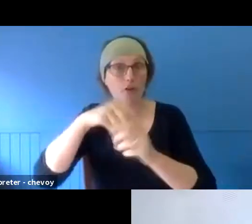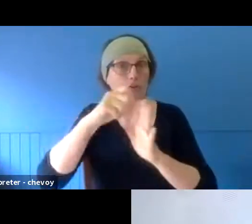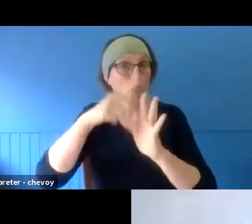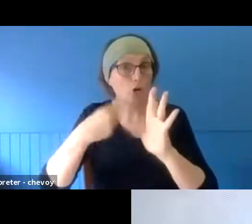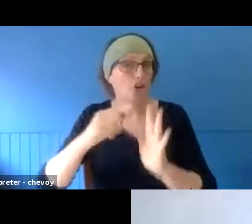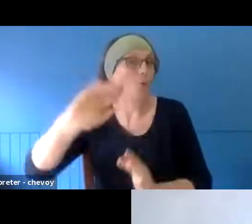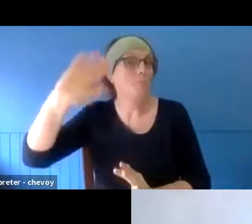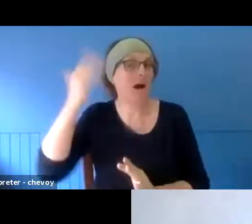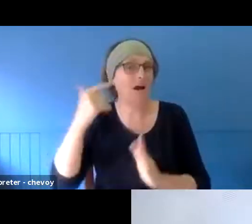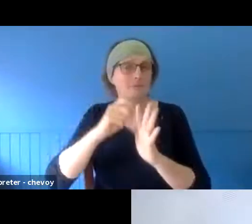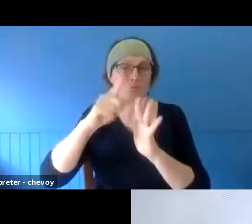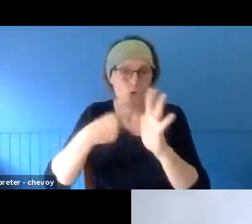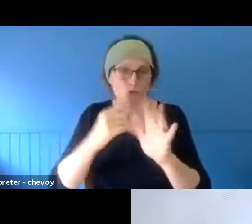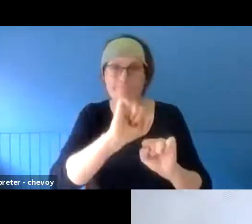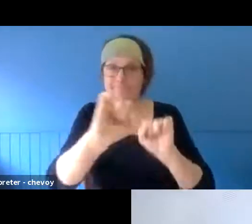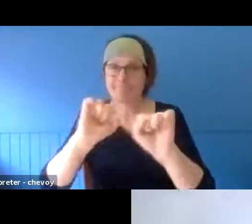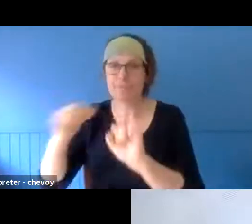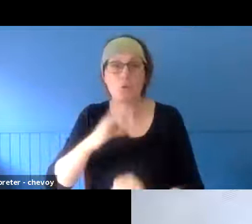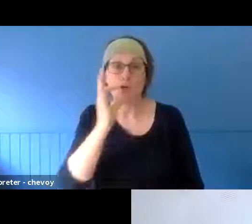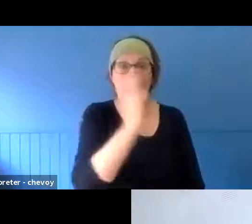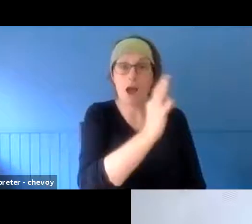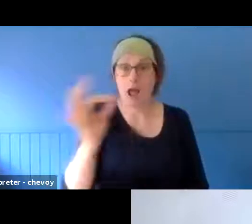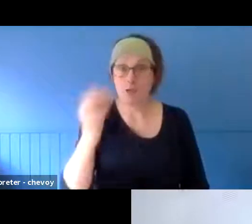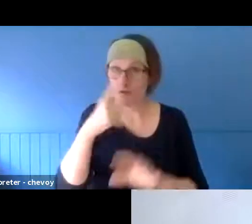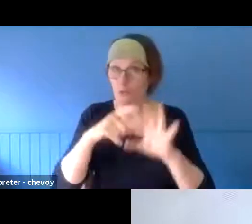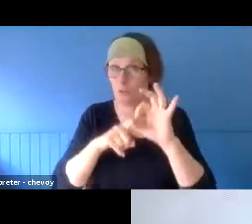you one question at this stage. When did you know that this project was